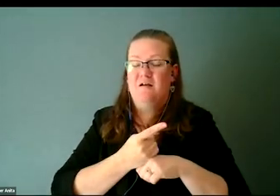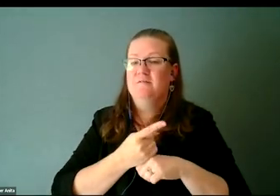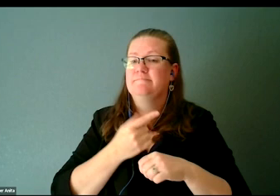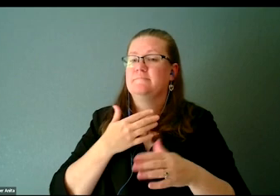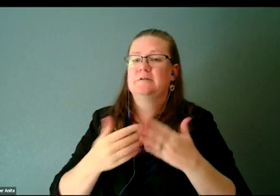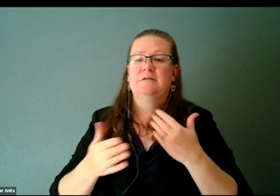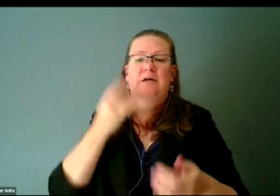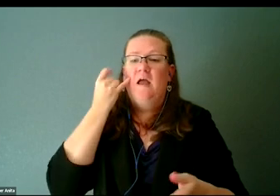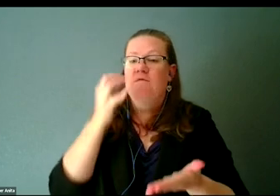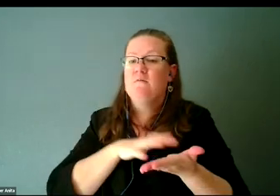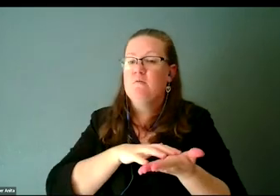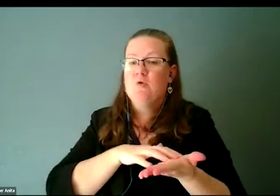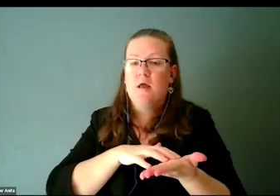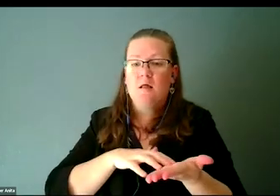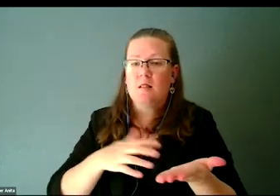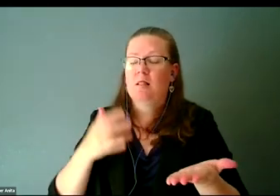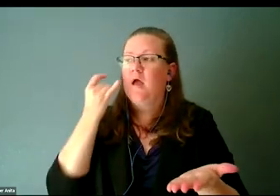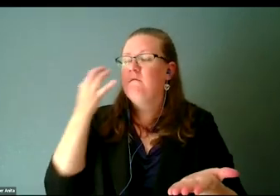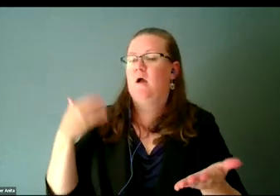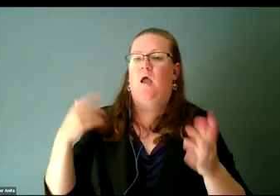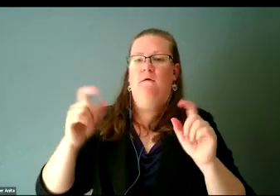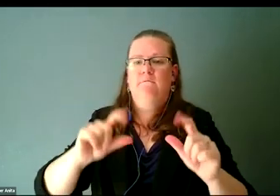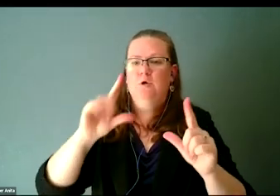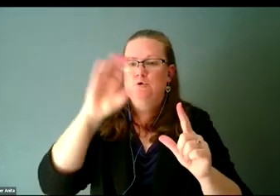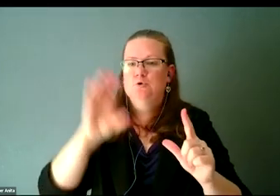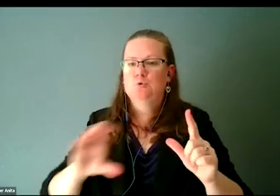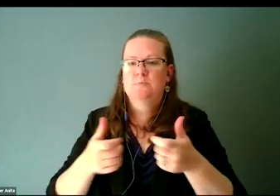if I have ZoomText, if I have a cane,